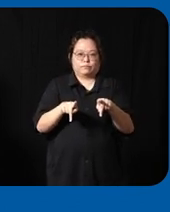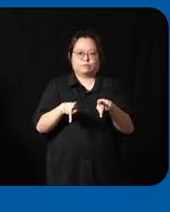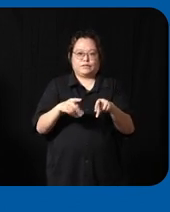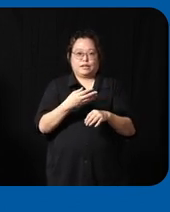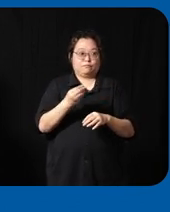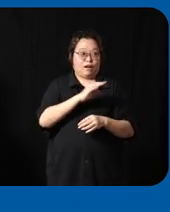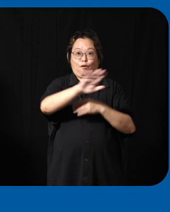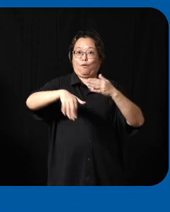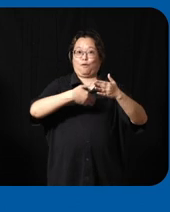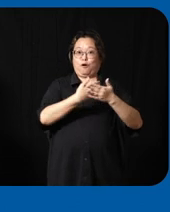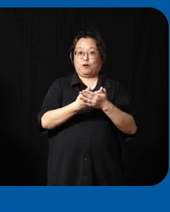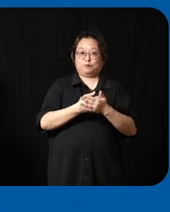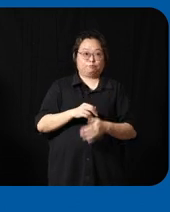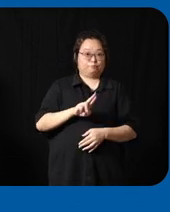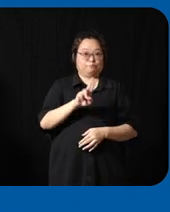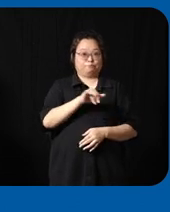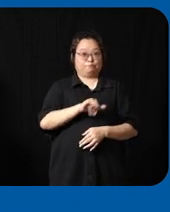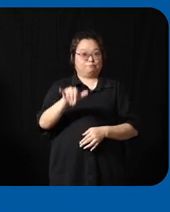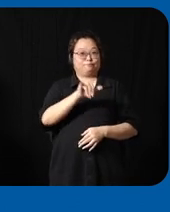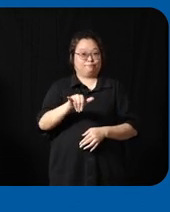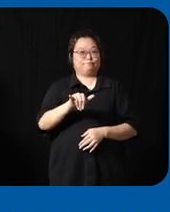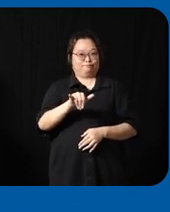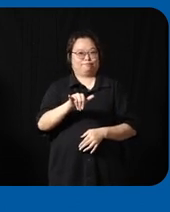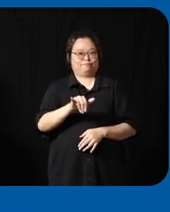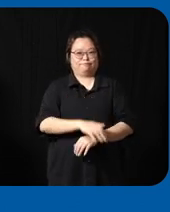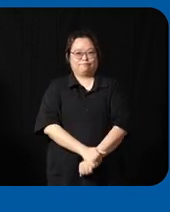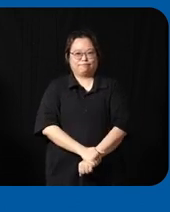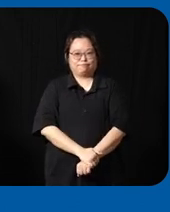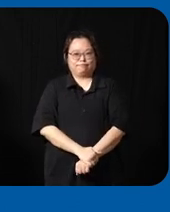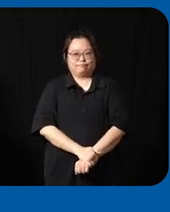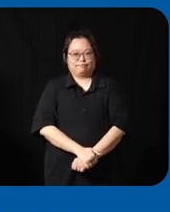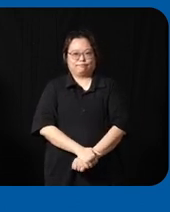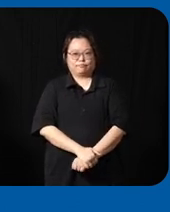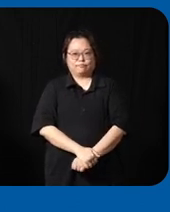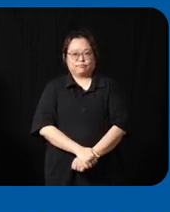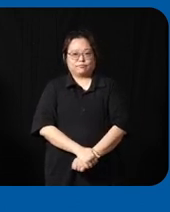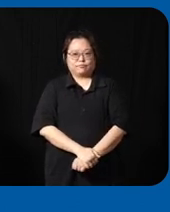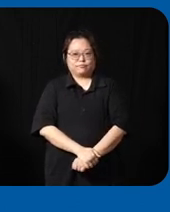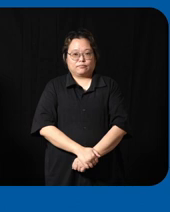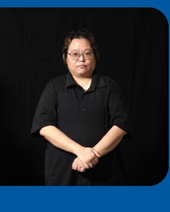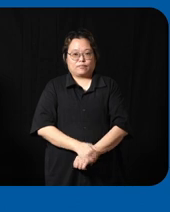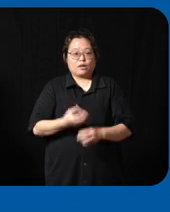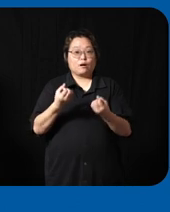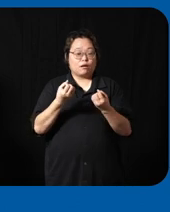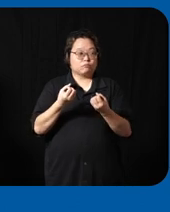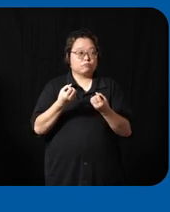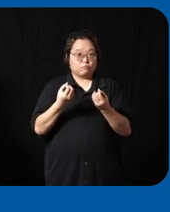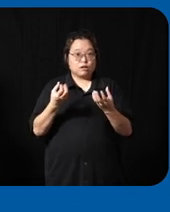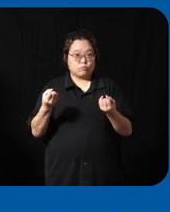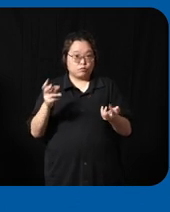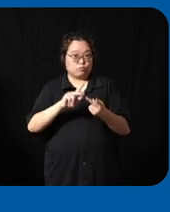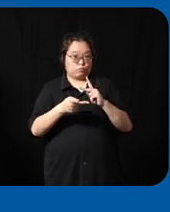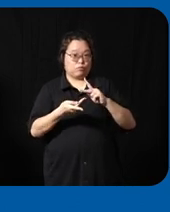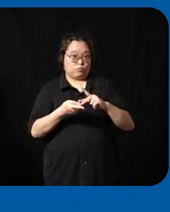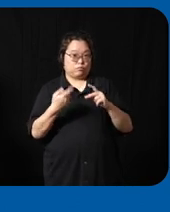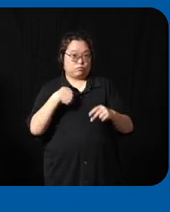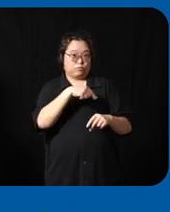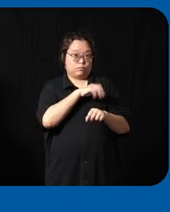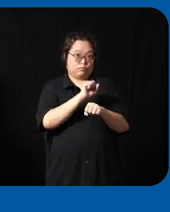everyone along with the brands uh there are a lot of partners with whom we work Partners SL